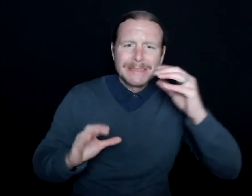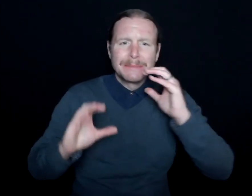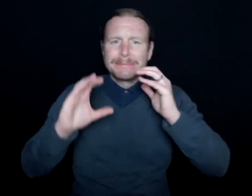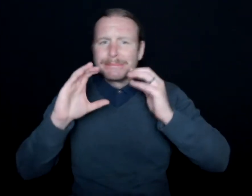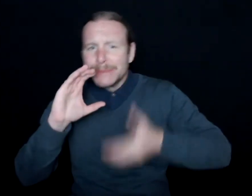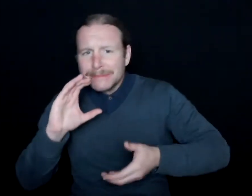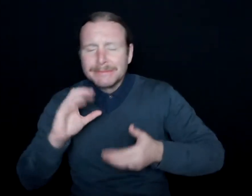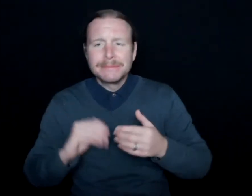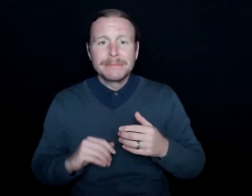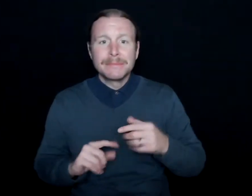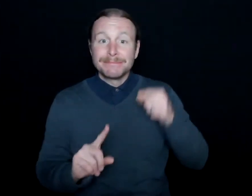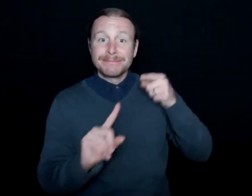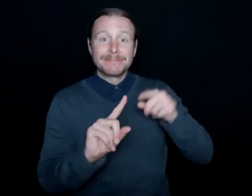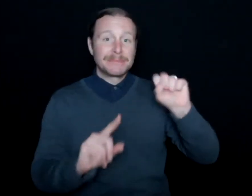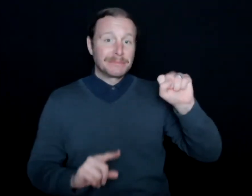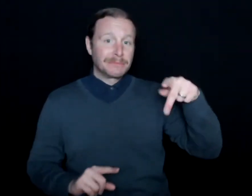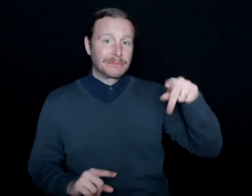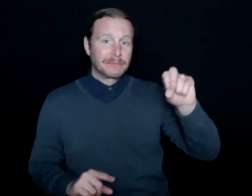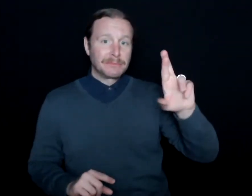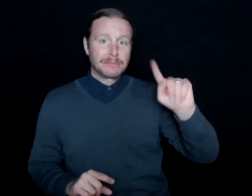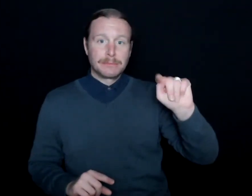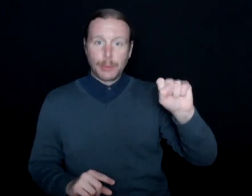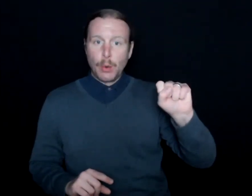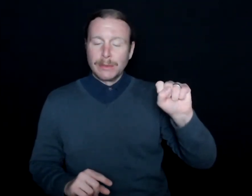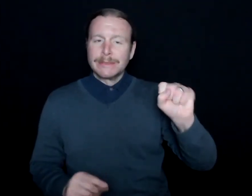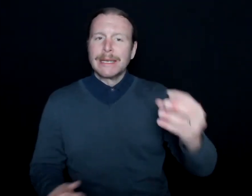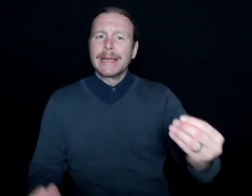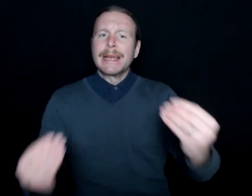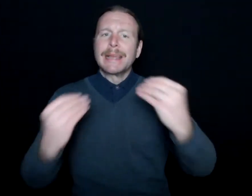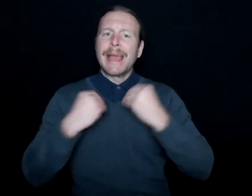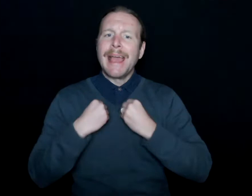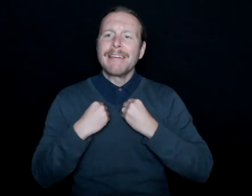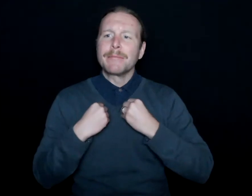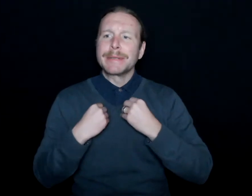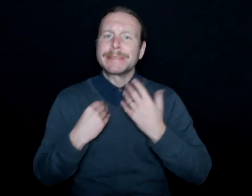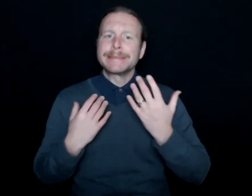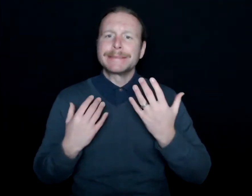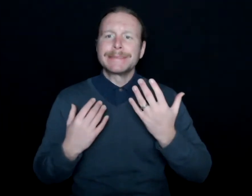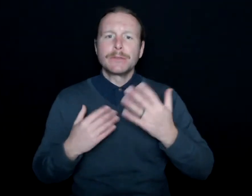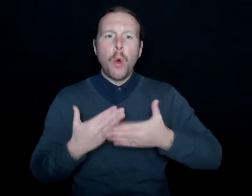It was sports that really allowed me to sort of have an out-of-body experience.